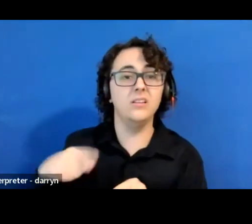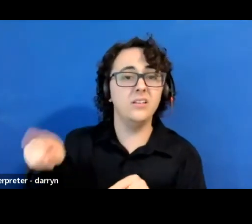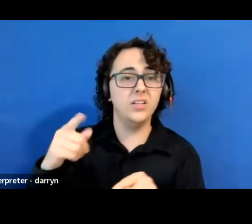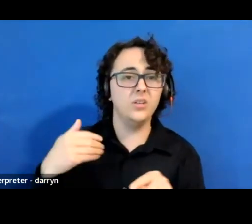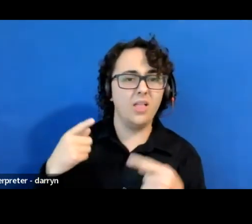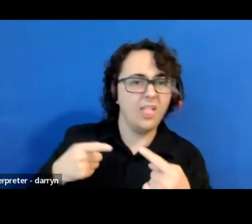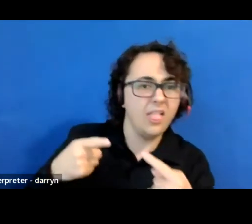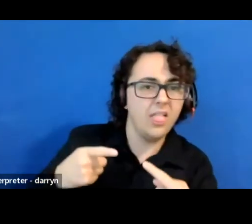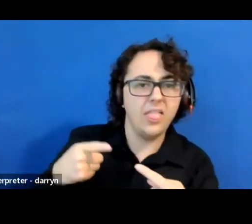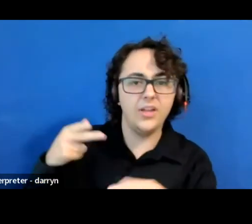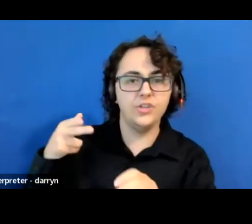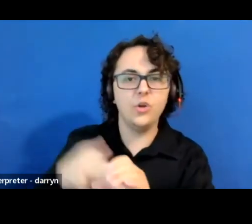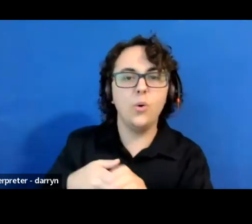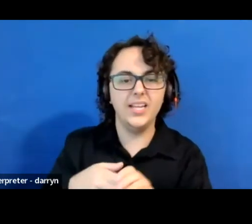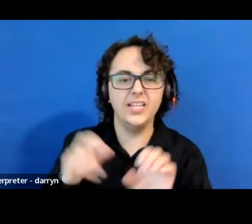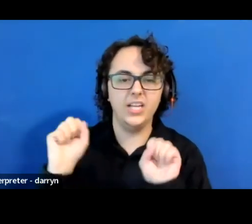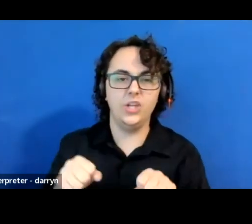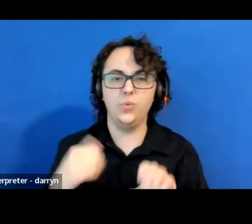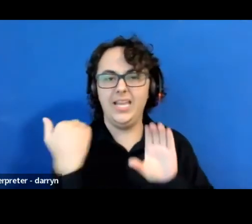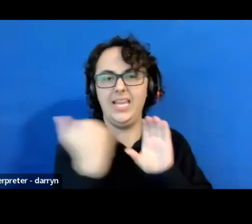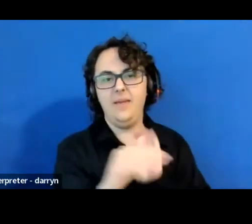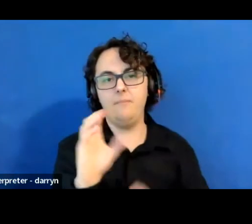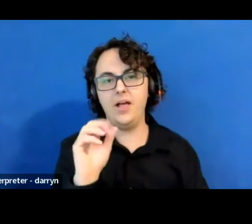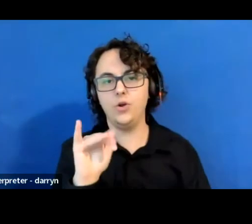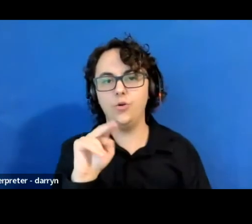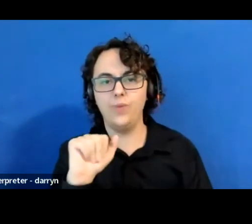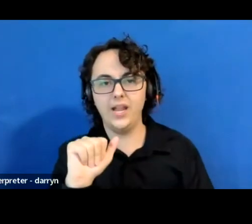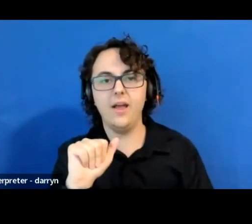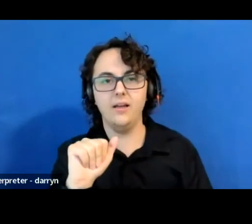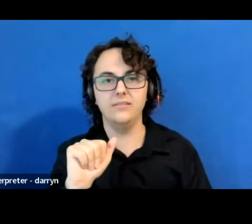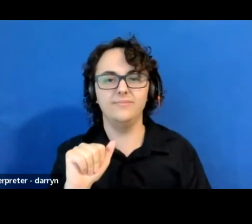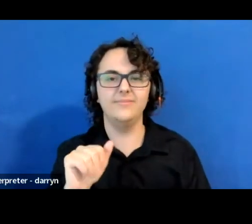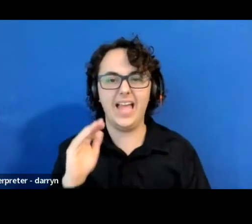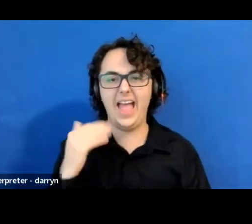just email Corrina at the email address, also in the chat.